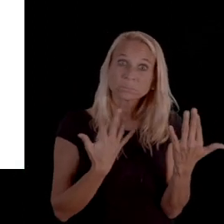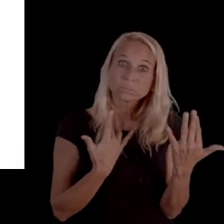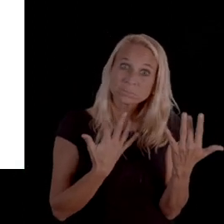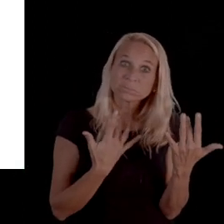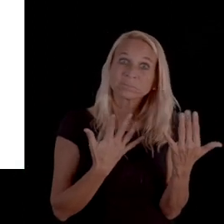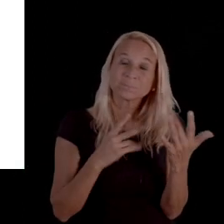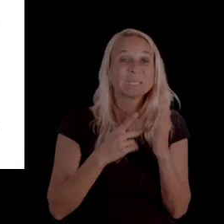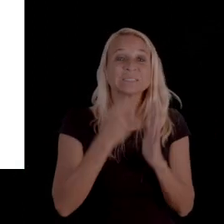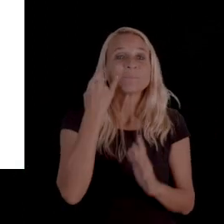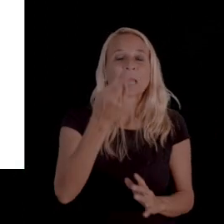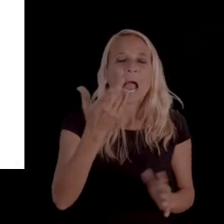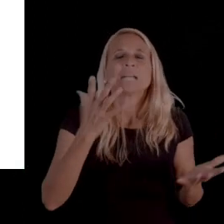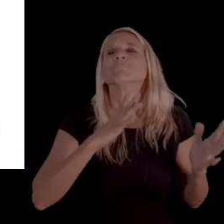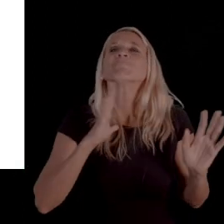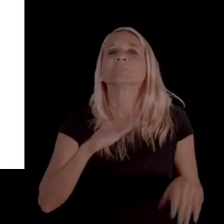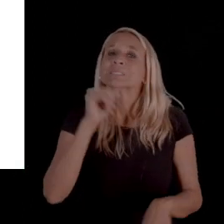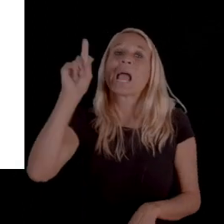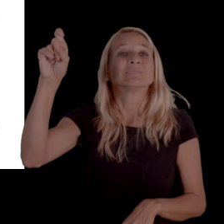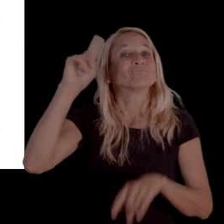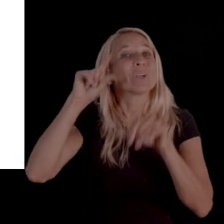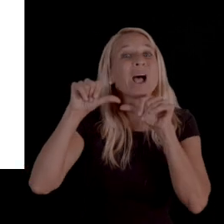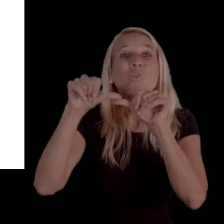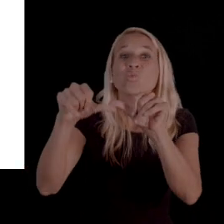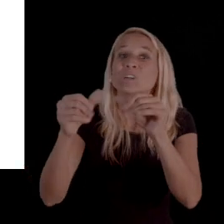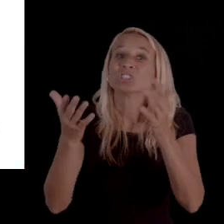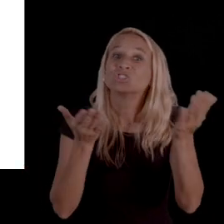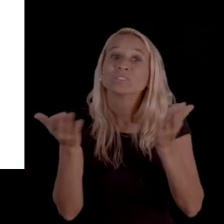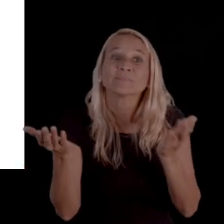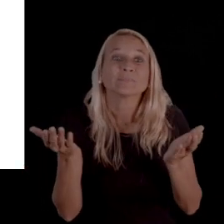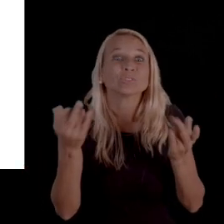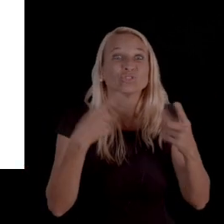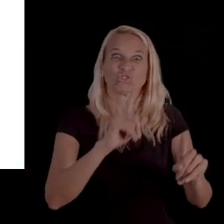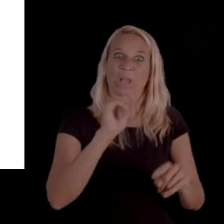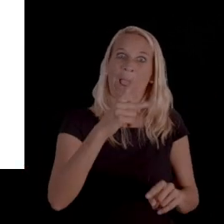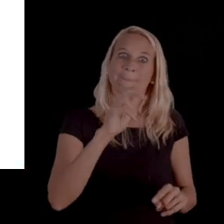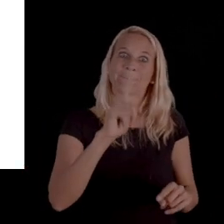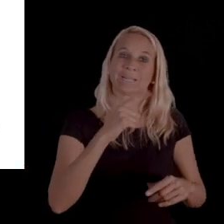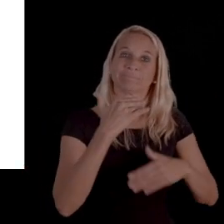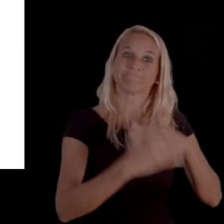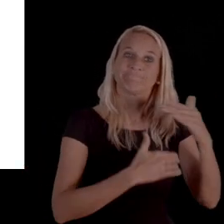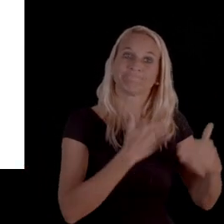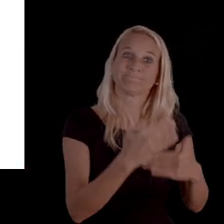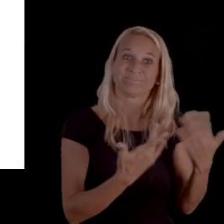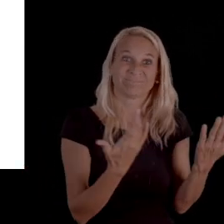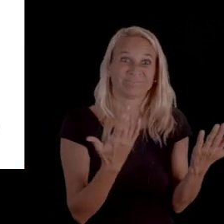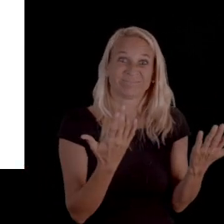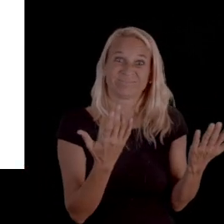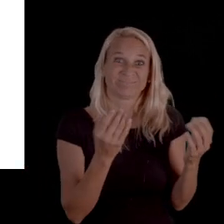which means if you don't ask for continued services during this appeals process, whatever the managed care company,